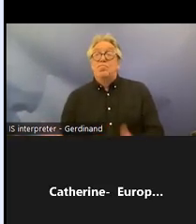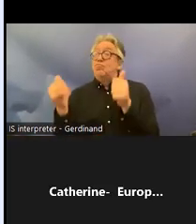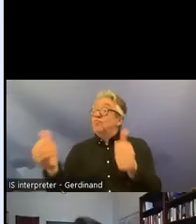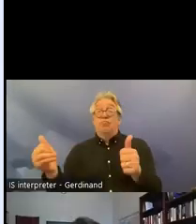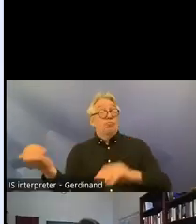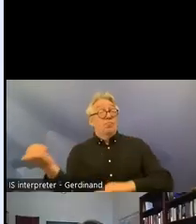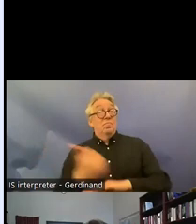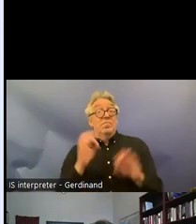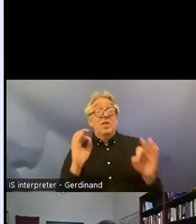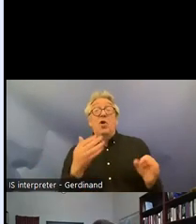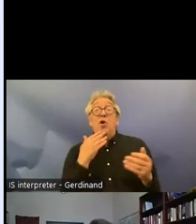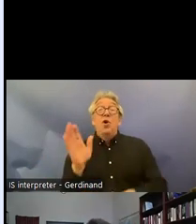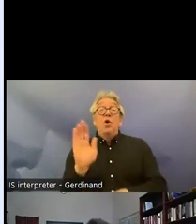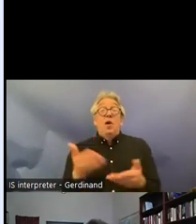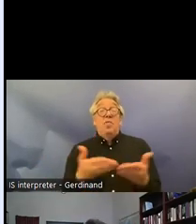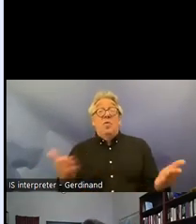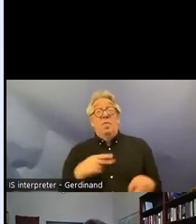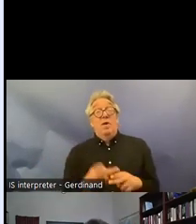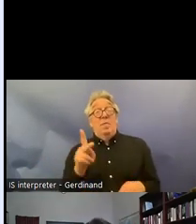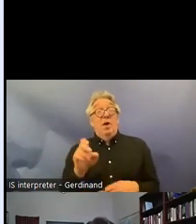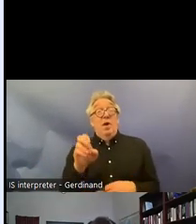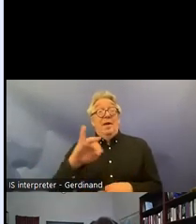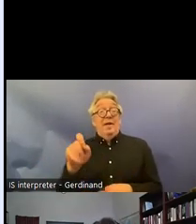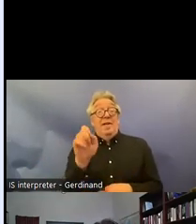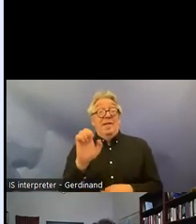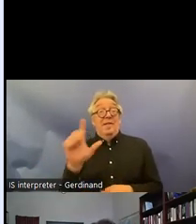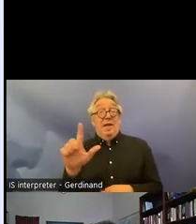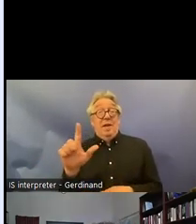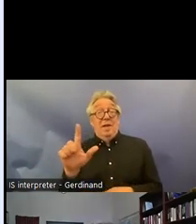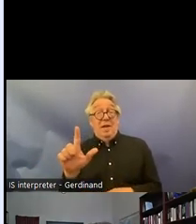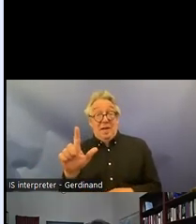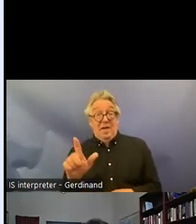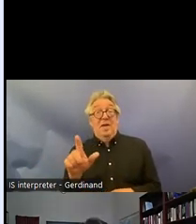good afternoon everybody my name Kjetil Larsen I'm professor of law at University